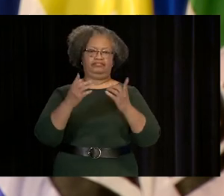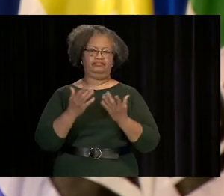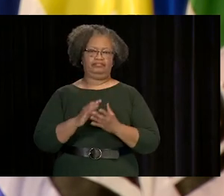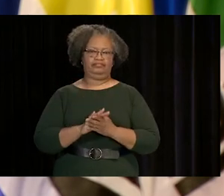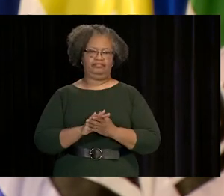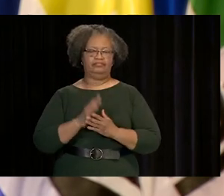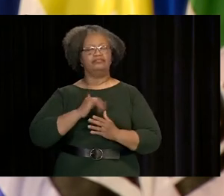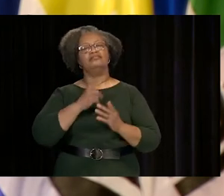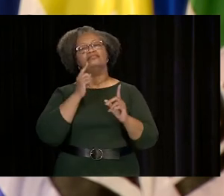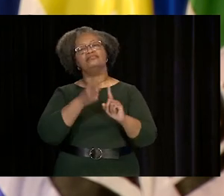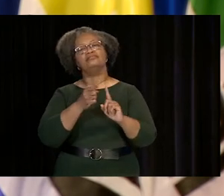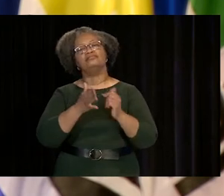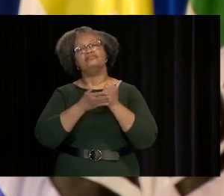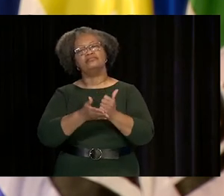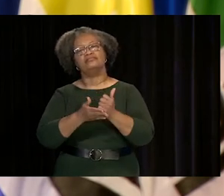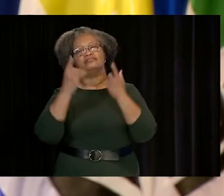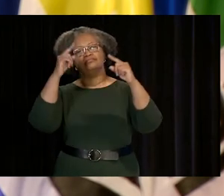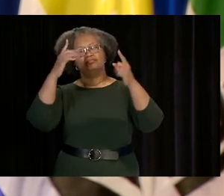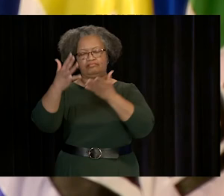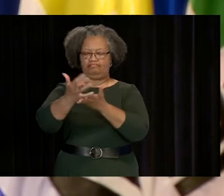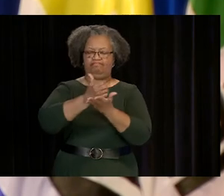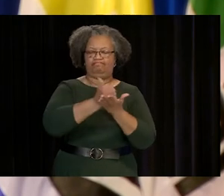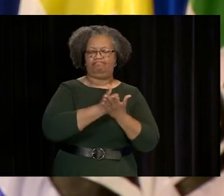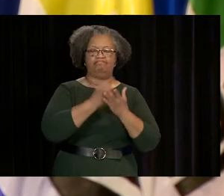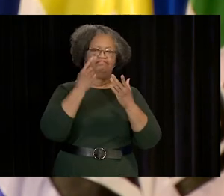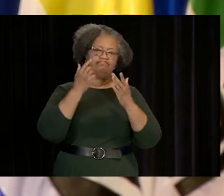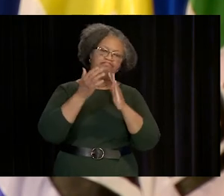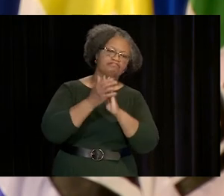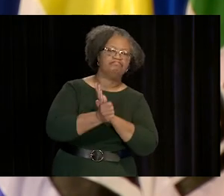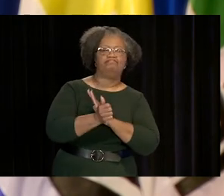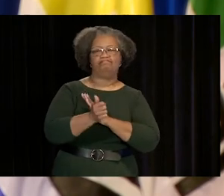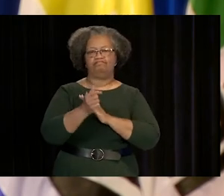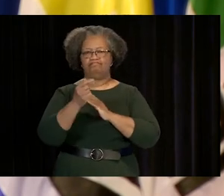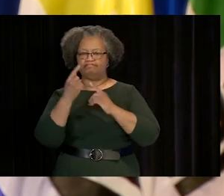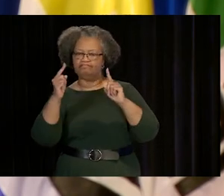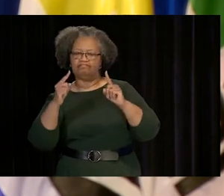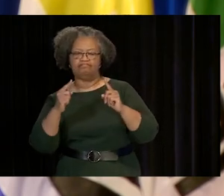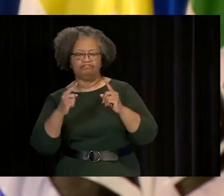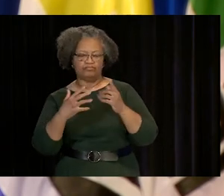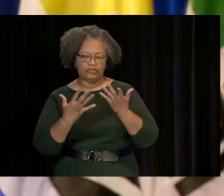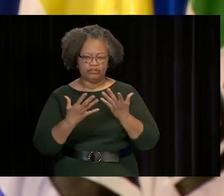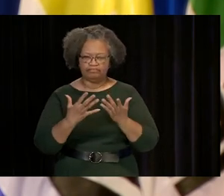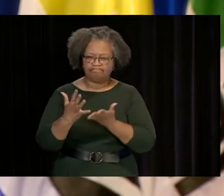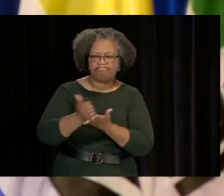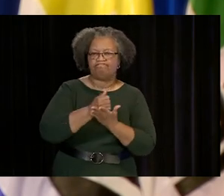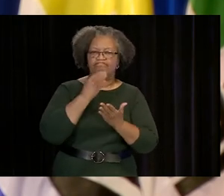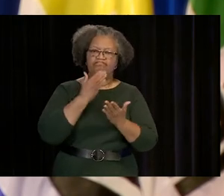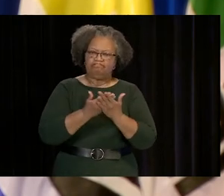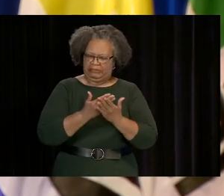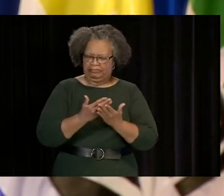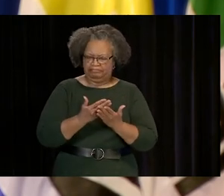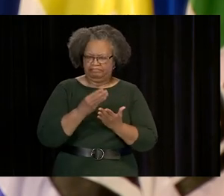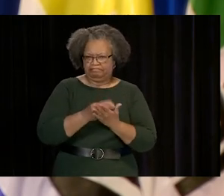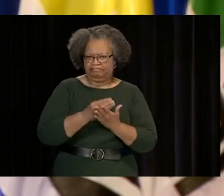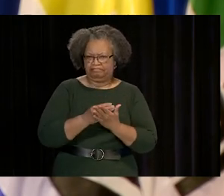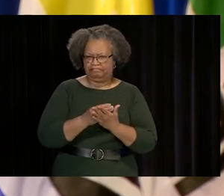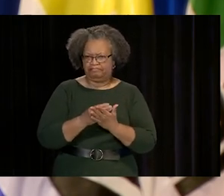OUR GOAL IS TO HELP YOU TO ACQUIRE SKILLS AND KNOWLEDGE THAT BUILD A CAREER, EARN A GOOD LIVING, SUPPORT YOUR FAMILY,